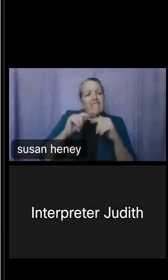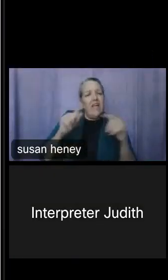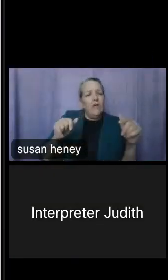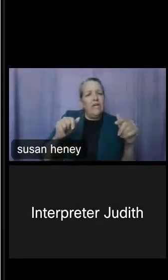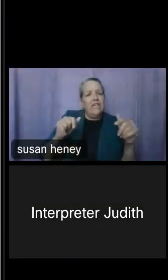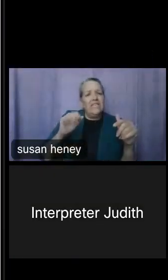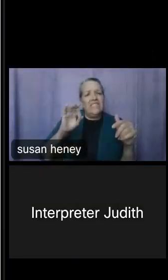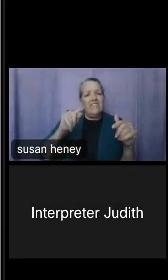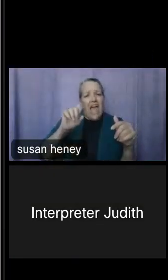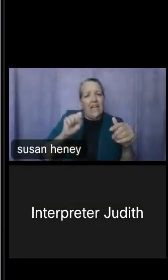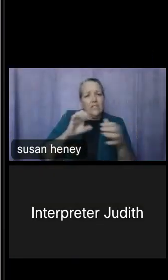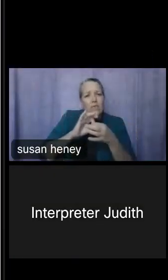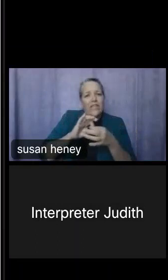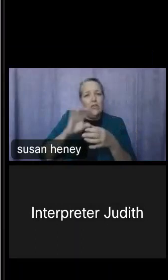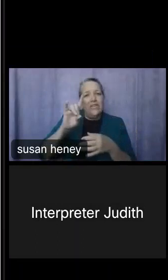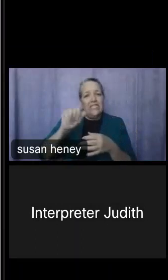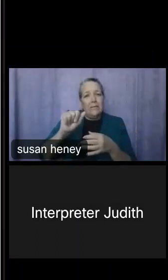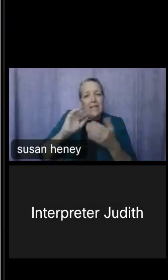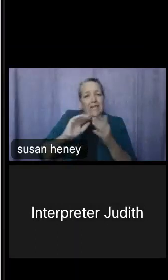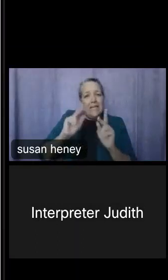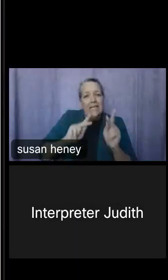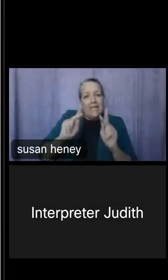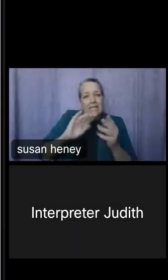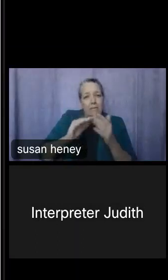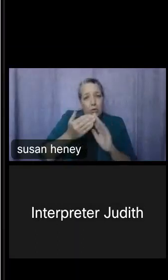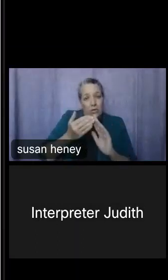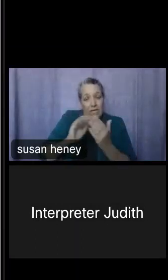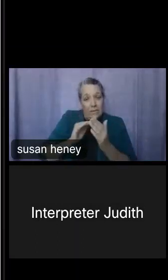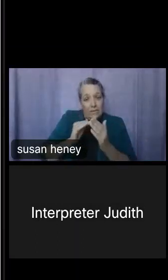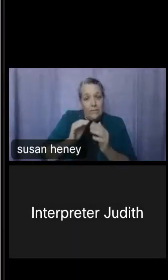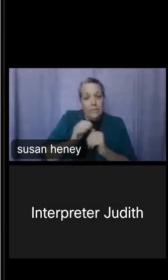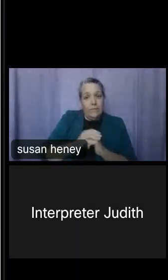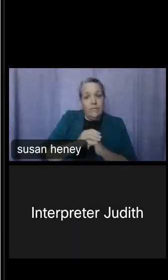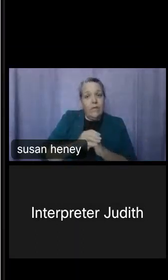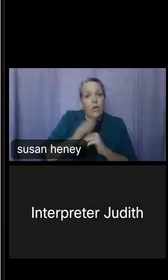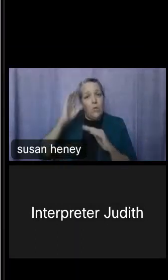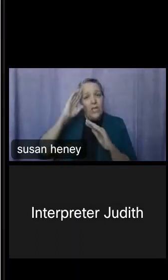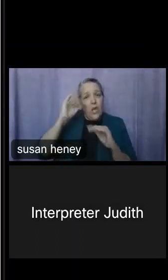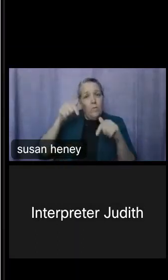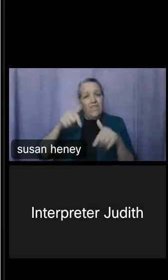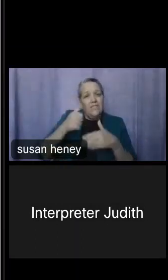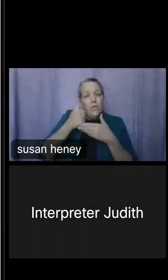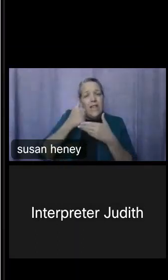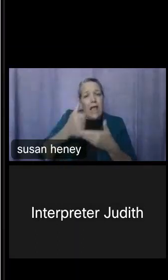community. We hope that today's webinar will help you and your organizations make more